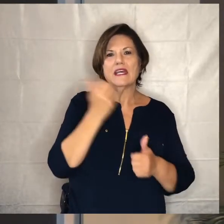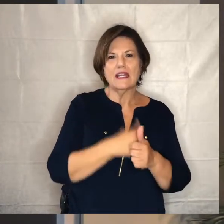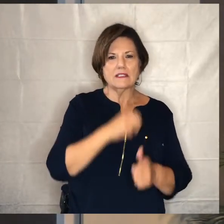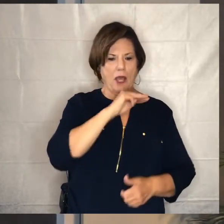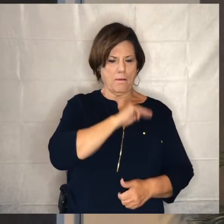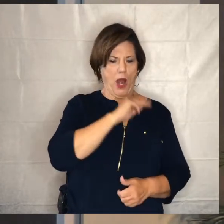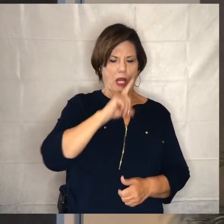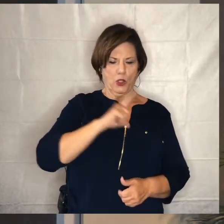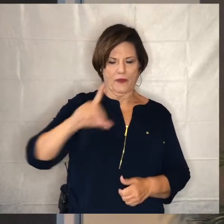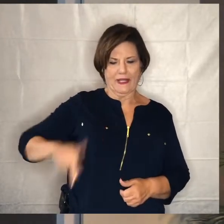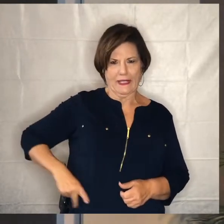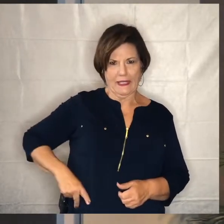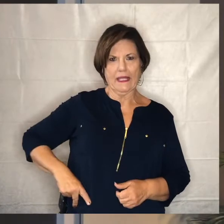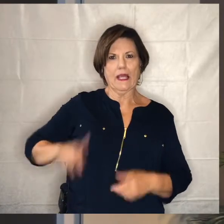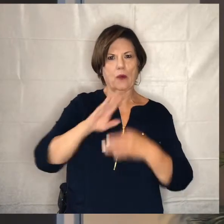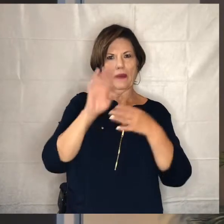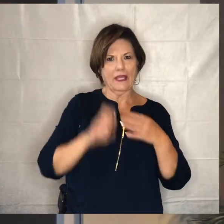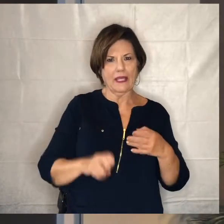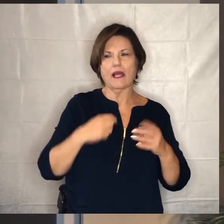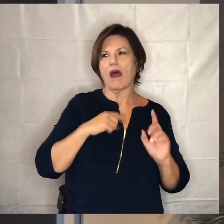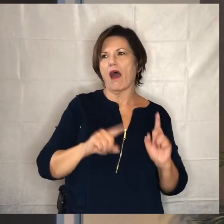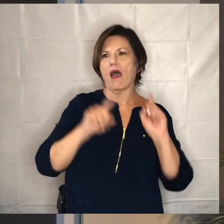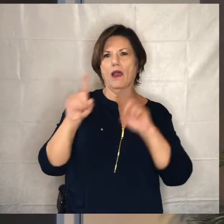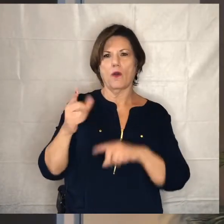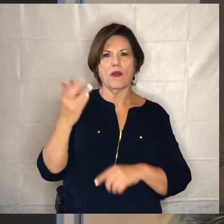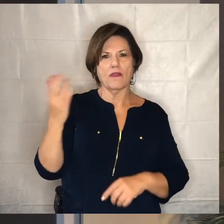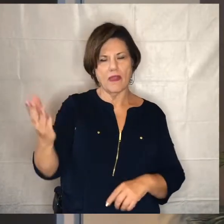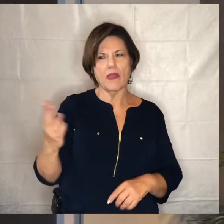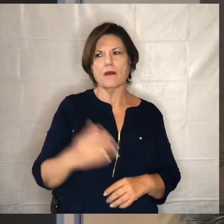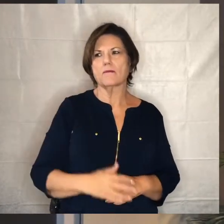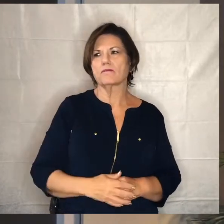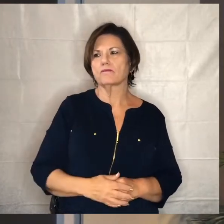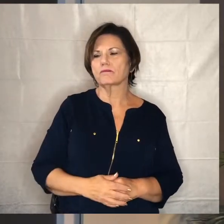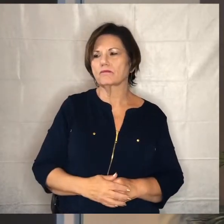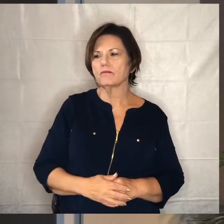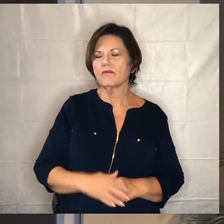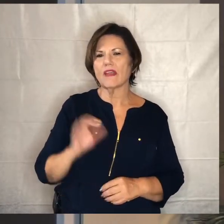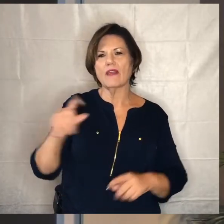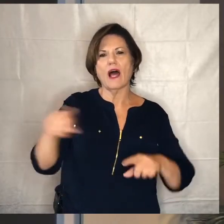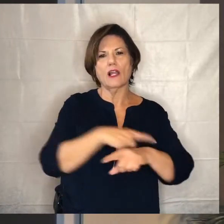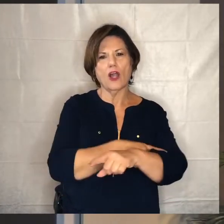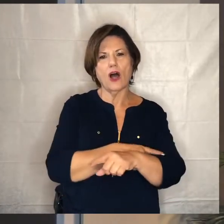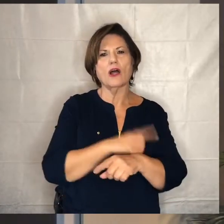weekend i actually go there and spend that long weekend with with five